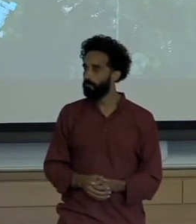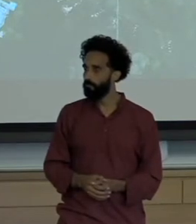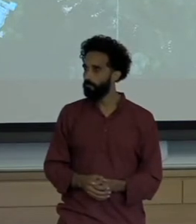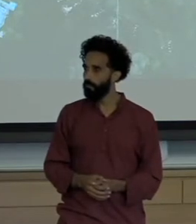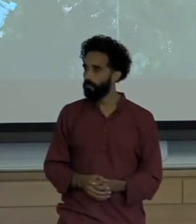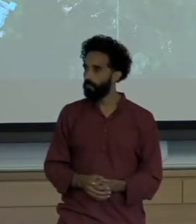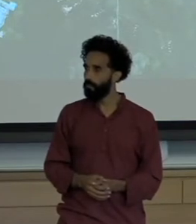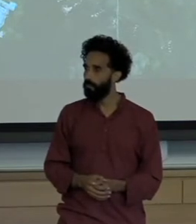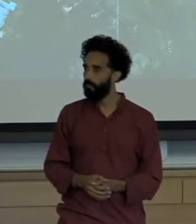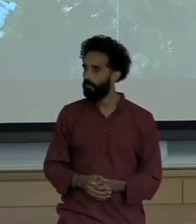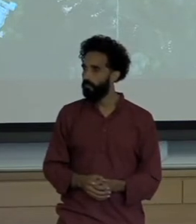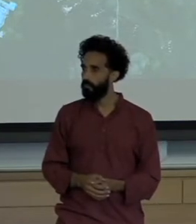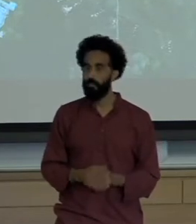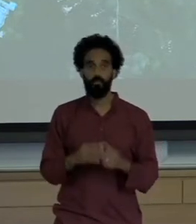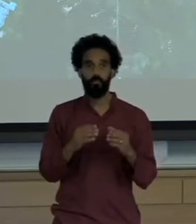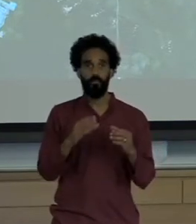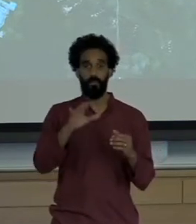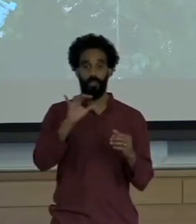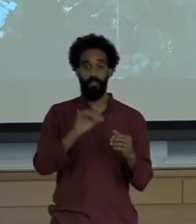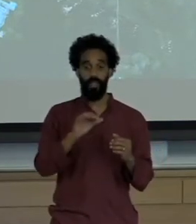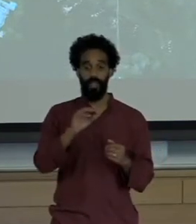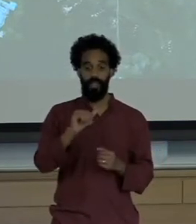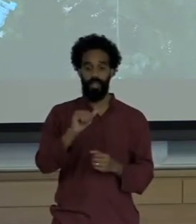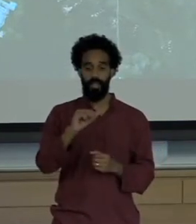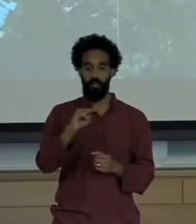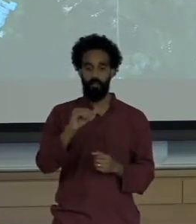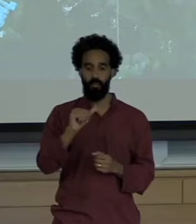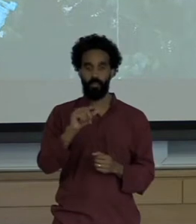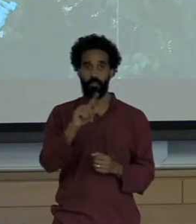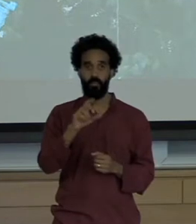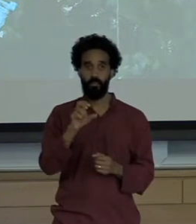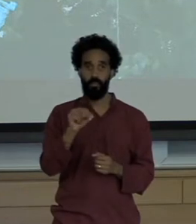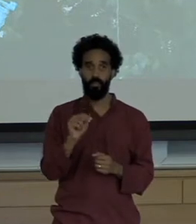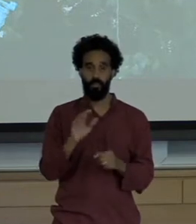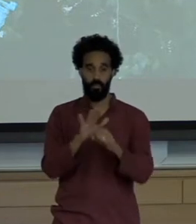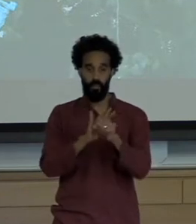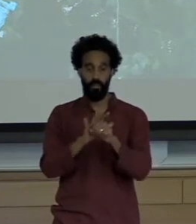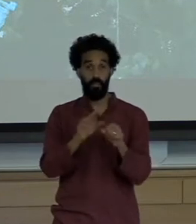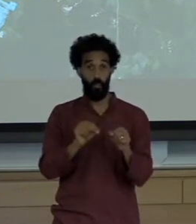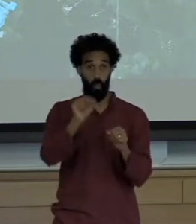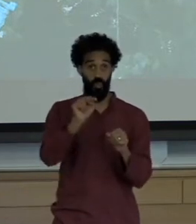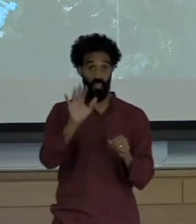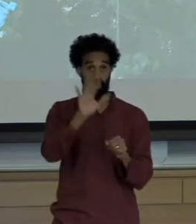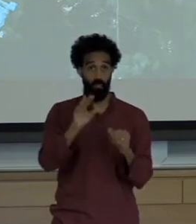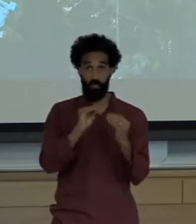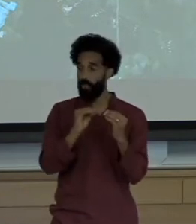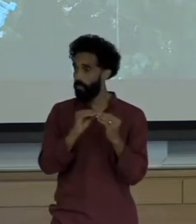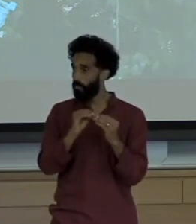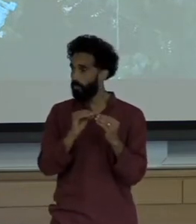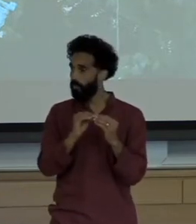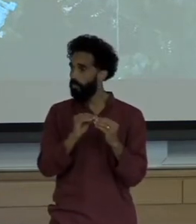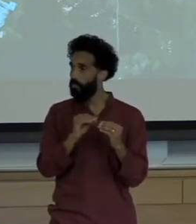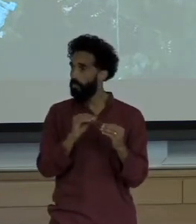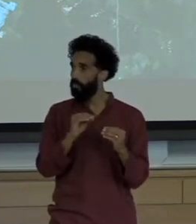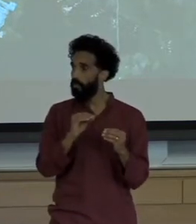Further north from the Amazon. This is the area. This is the shingle River and you're looking down here at bellomont you